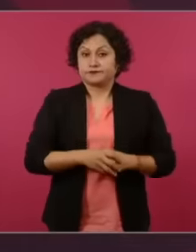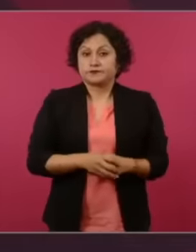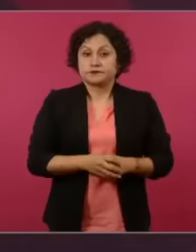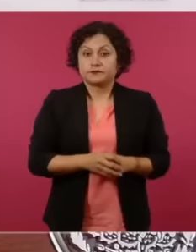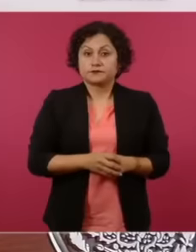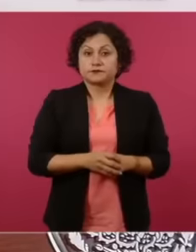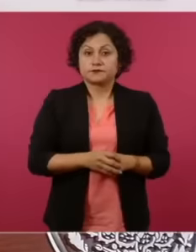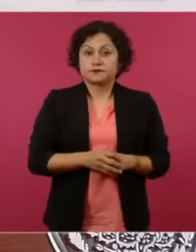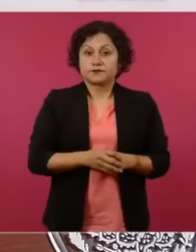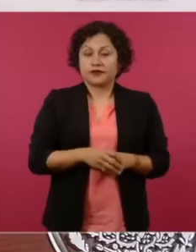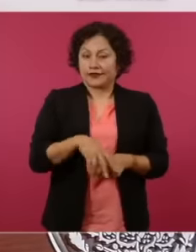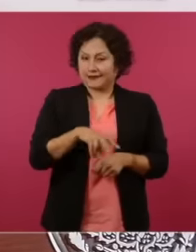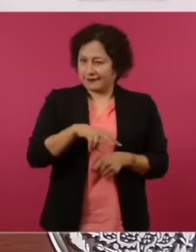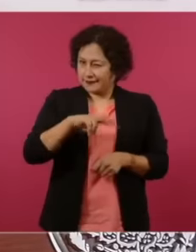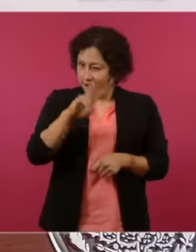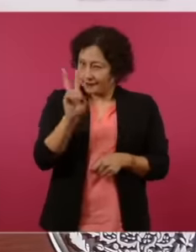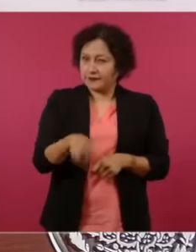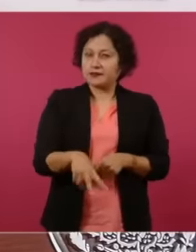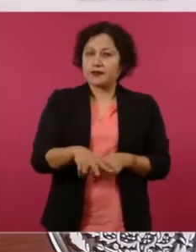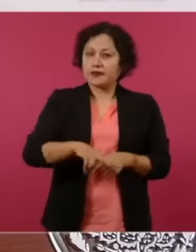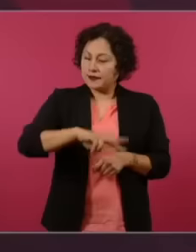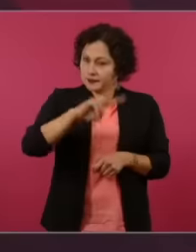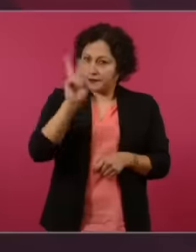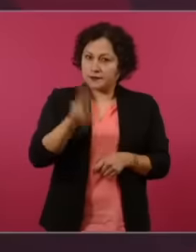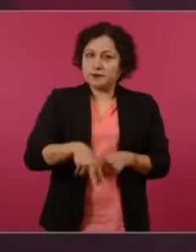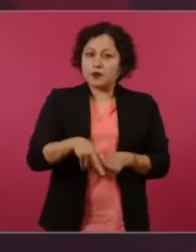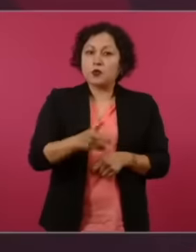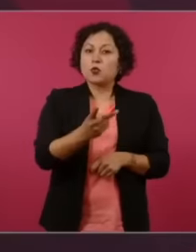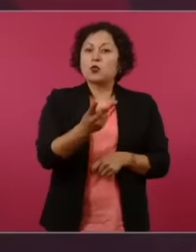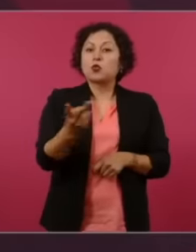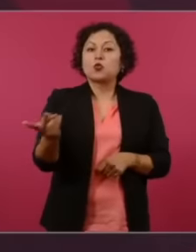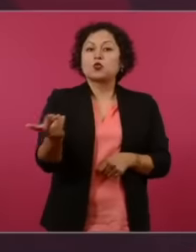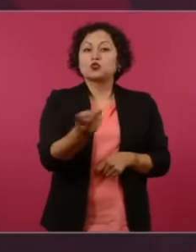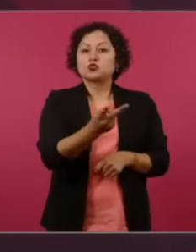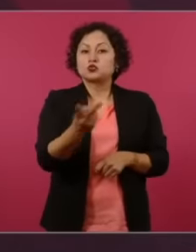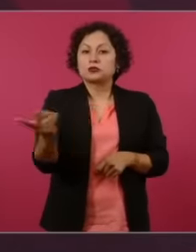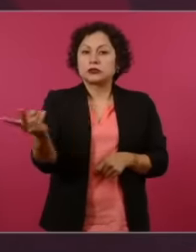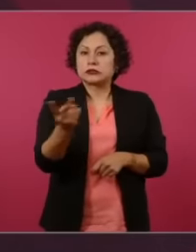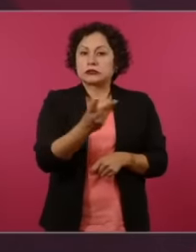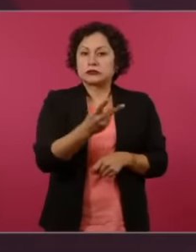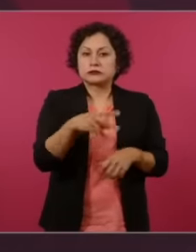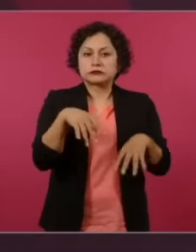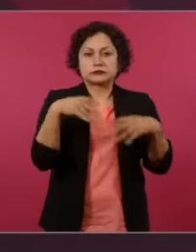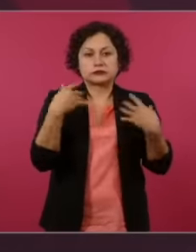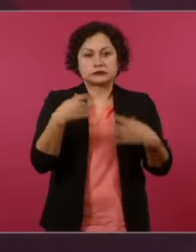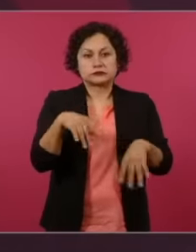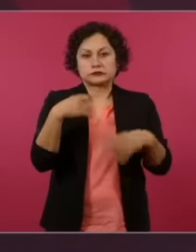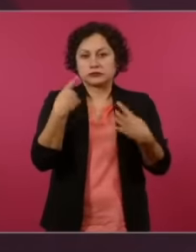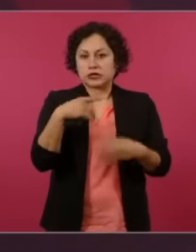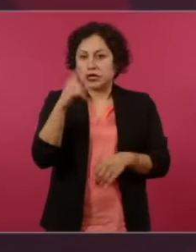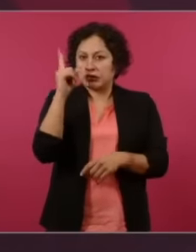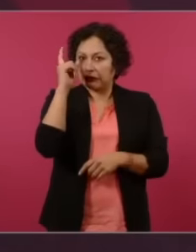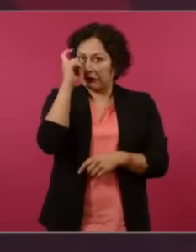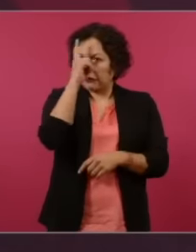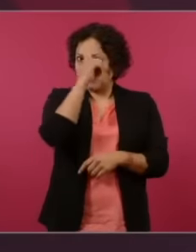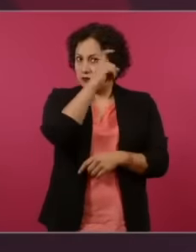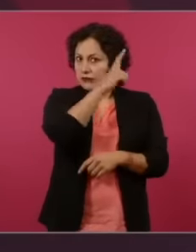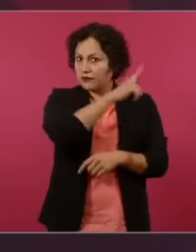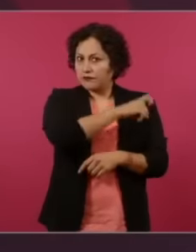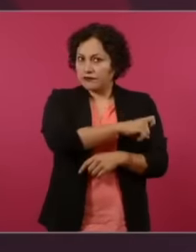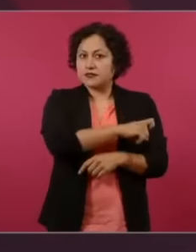a difficult situation if you had not given the results if the